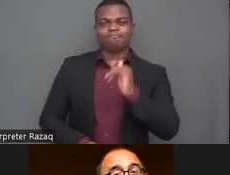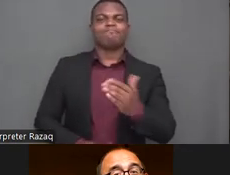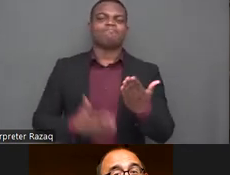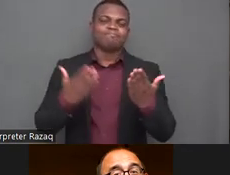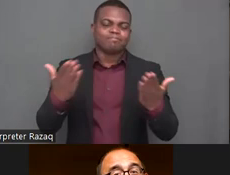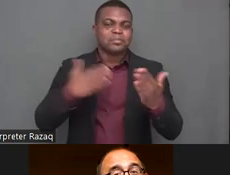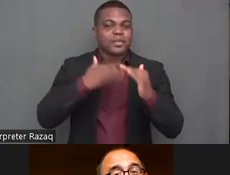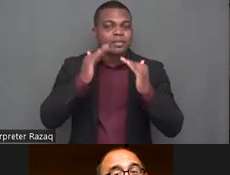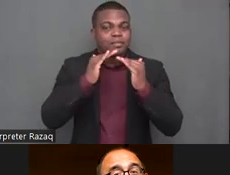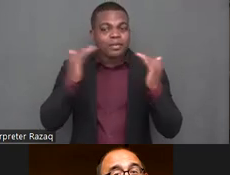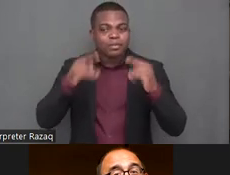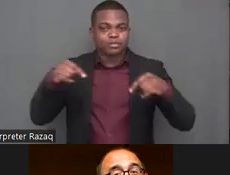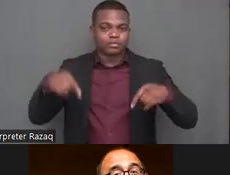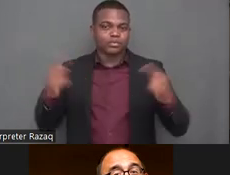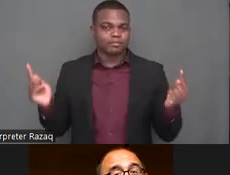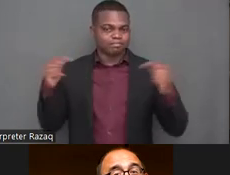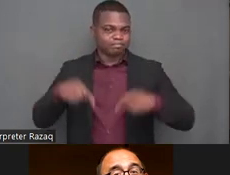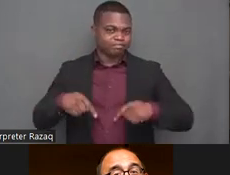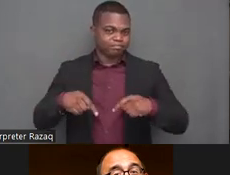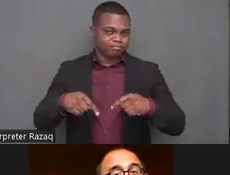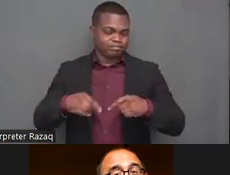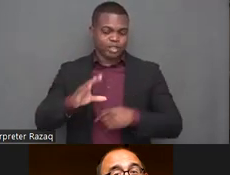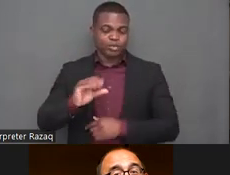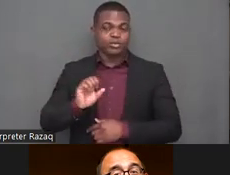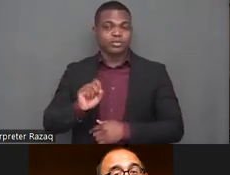organizing such an important discussion and also to the previous speakers for